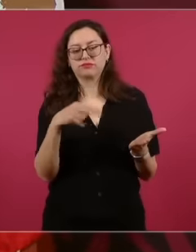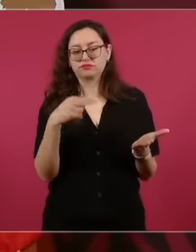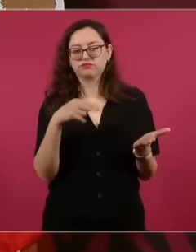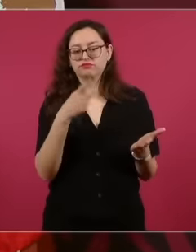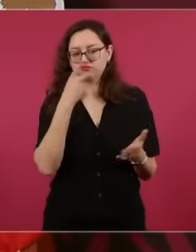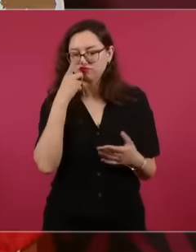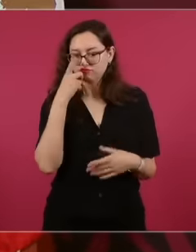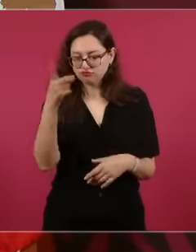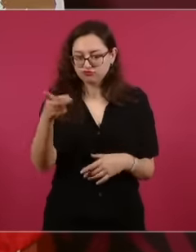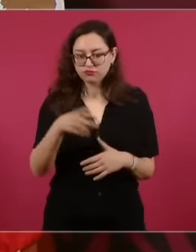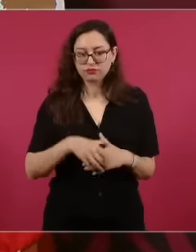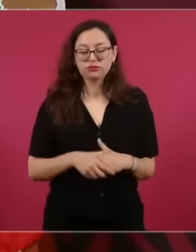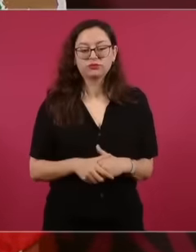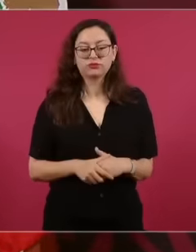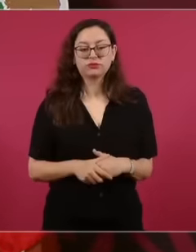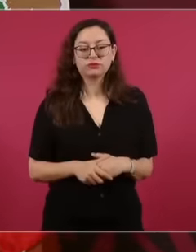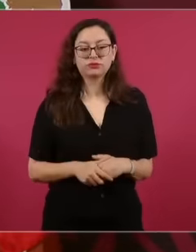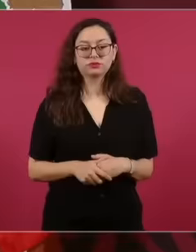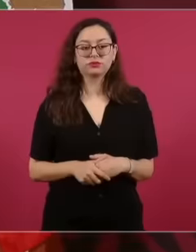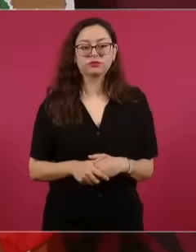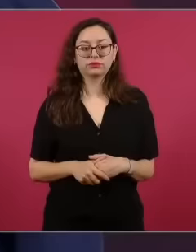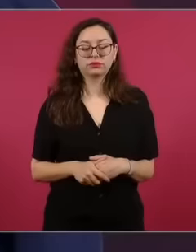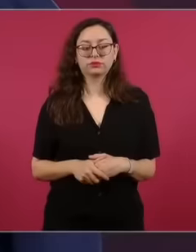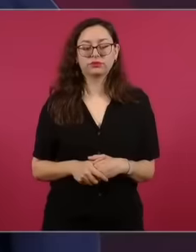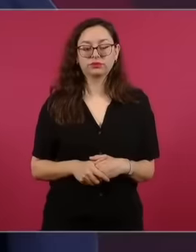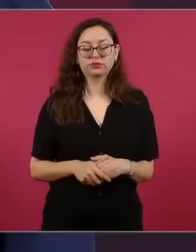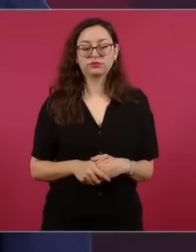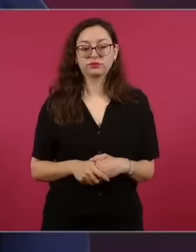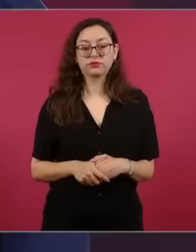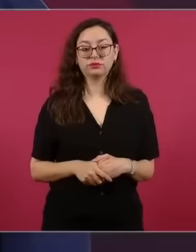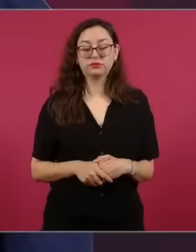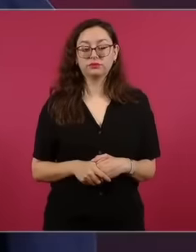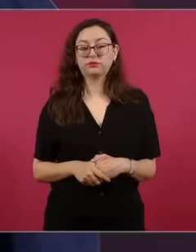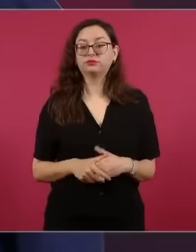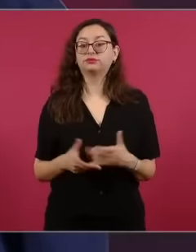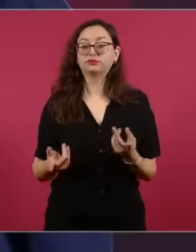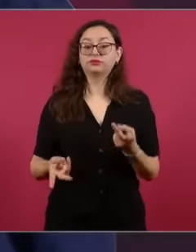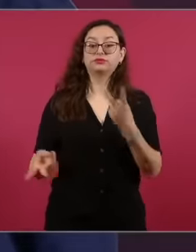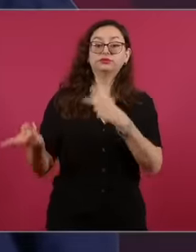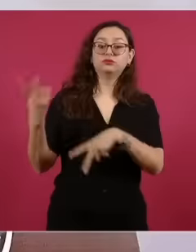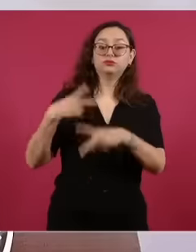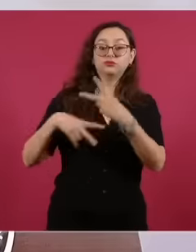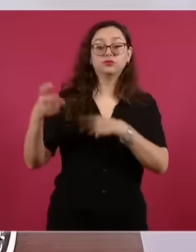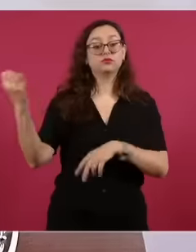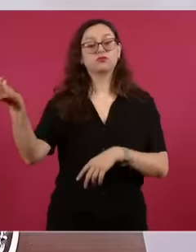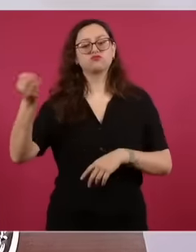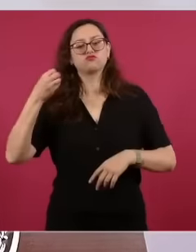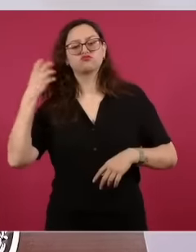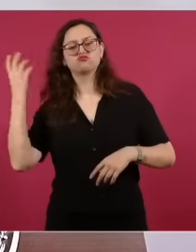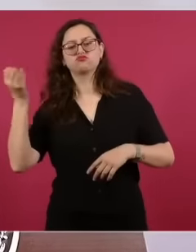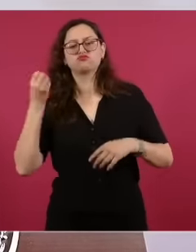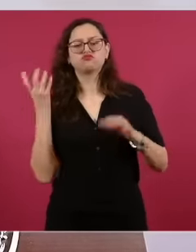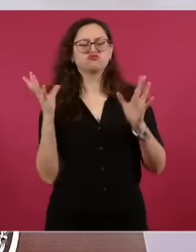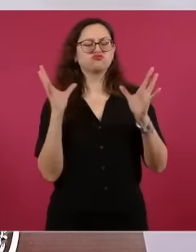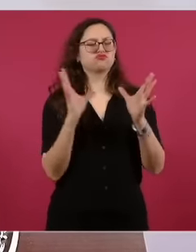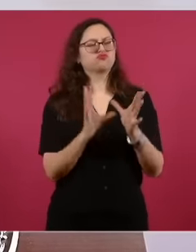this one so he could come and explain to you